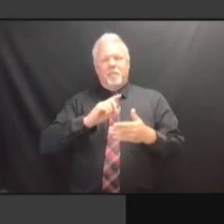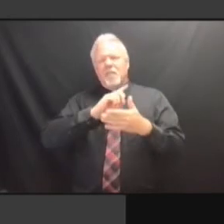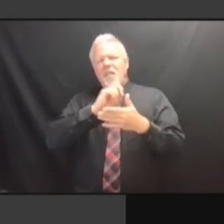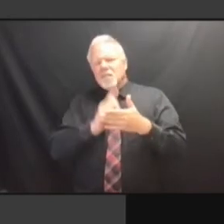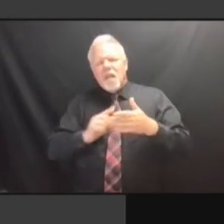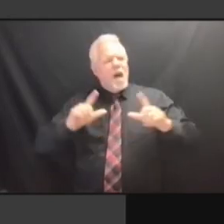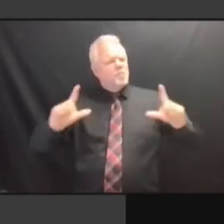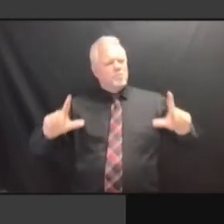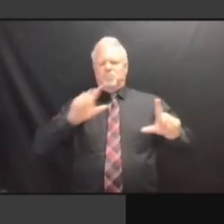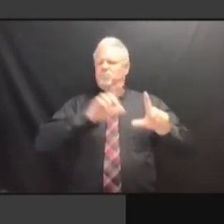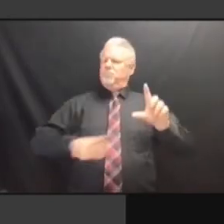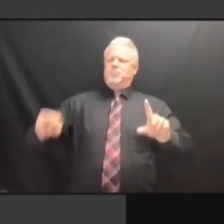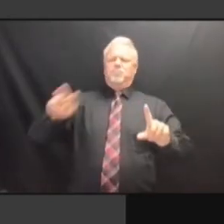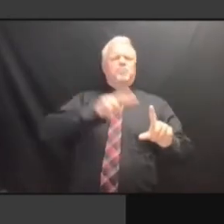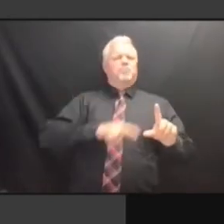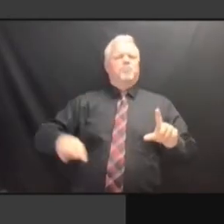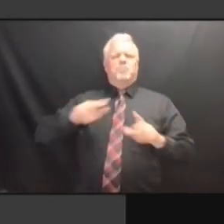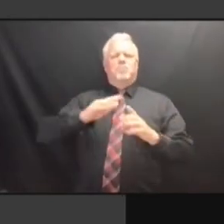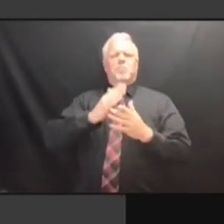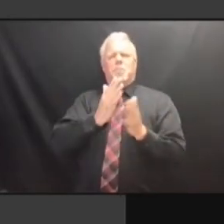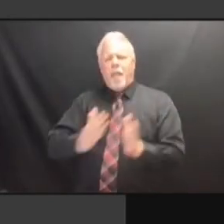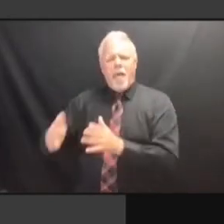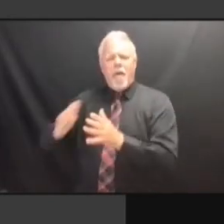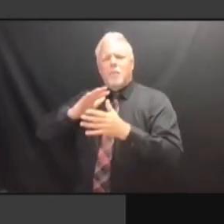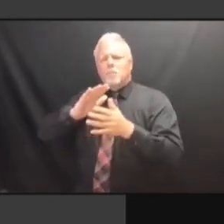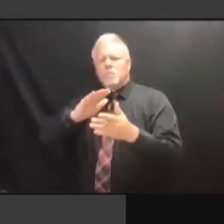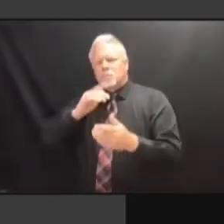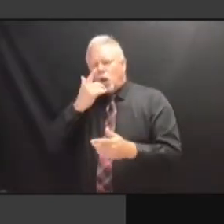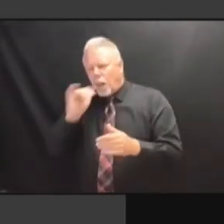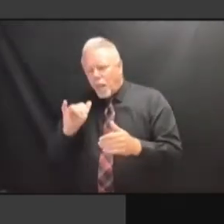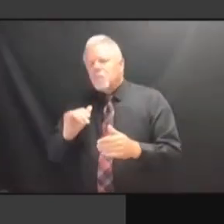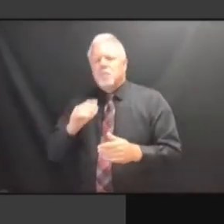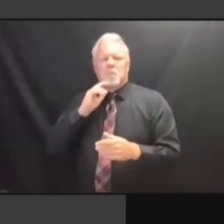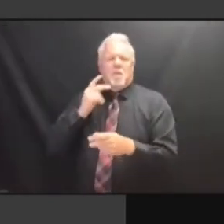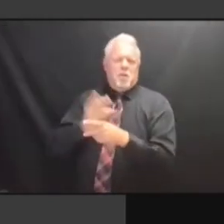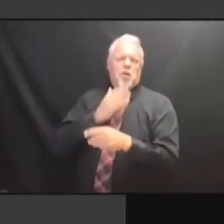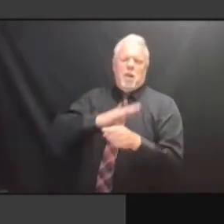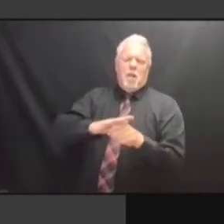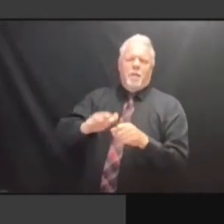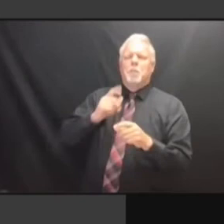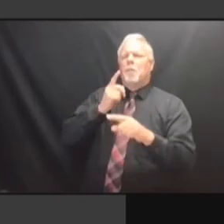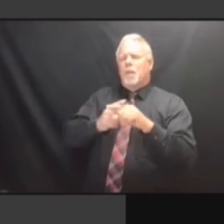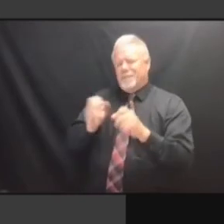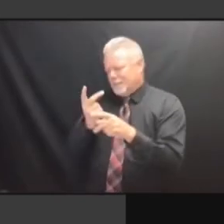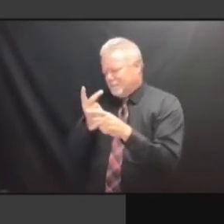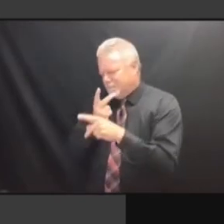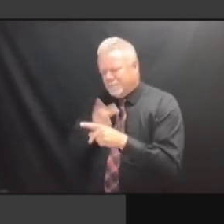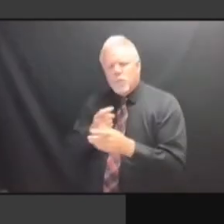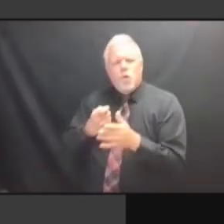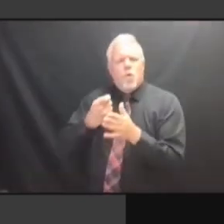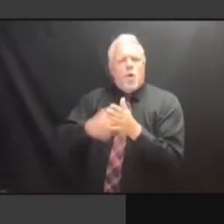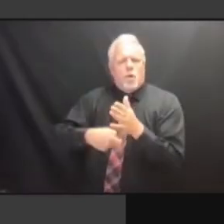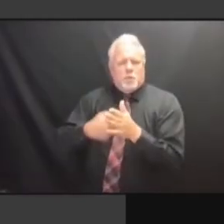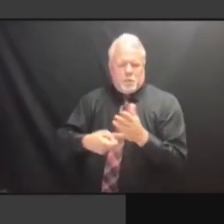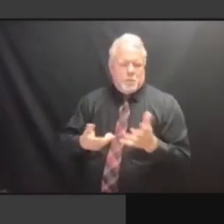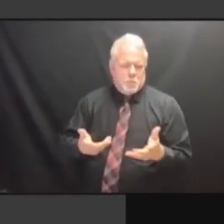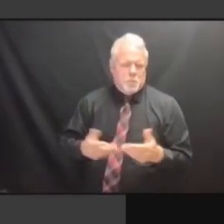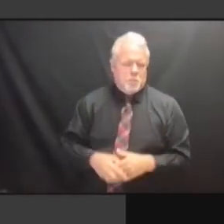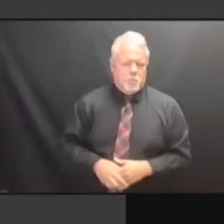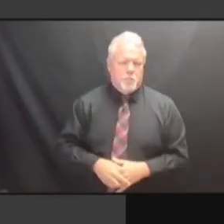FOR FLOORS THAT WERE FULLY GUTTED IN THIS FOR FLOORS THAT WERE FULLY GUTTED IN THIS BUILDING GUTTED IN THIS BUILDING GUTTED IN THIS BUILDING PREVIOUSLY, GUTTED IN THIS BUILDING PREVIOUSLY, WE GUTTED IN THIS BUILDING PREVIOUSLY, WE EXPECT GUTTED IN THIS BUILDING PREVIOUSLY, WE EXPECT THE PREVIOUSLY, WE EXPECT THE PREVIOUSLY, WE EXPECT THE RENOVATION PREVIOUSLY, WE EXPECT THE RENOVATION TO PREVIOUSLY, WE EXPECT THE RENOVATION TO BE PREVIOUSLY, WE EXPECT THE RENOVATION TO BE SOMEWHERE PREVIOUSLY, WE EXPECT THE RENOVATION TO BE SOMEWHERE IN RENOVATION TO BE SOMEWHERE IN RENOVATION TO BE SOMEWHERE IN THE RENOVATION TO BE SOMEWHERE IN THE 1.5 RENOVATION TO BE SOMEWHERE IN THE 1.5 TO RENOVATION TO BE SOMEWHERE IN THE 1.5 TO $2 RENOVATION TO BE SOMEWHERE IN THE 1.5 TO $2 MILLION RENOVATION TO BE SOMEWHERE IN THE 1.5 TO $2 MILLION RANGE. THE 1.5 TO $2 MILLION RANGE. THE 1.5 TO $2 MILLION RANGE. THAT THE 1.5 TO $2 MILLION RANGE. THAT WOULD THE 1.5 TO $2 MILLION RANGE. THAT WOULD INCLUDE